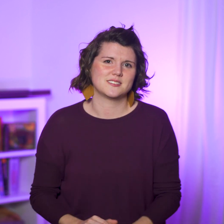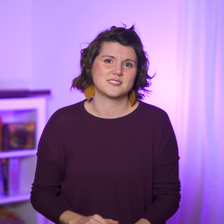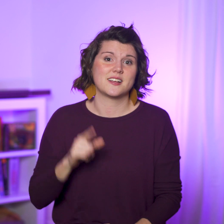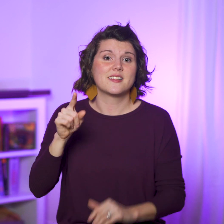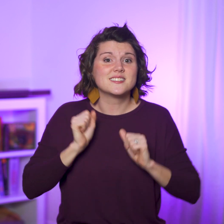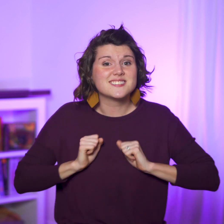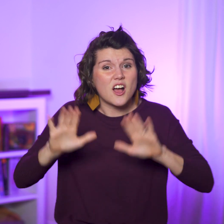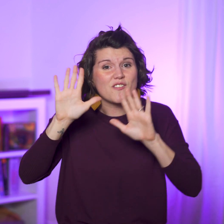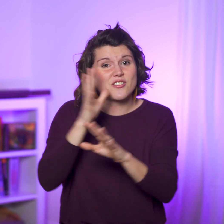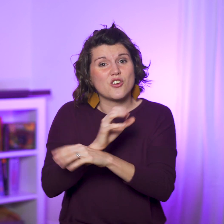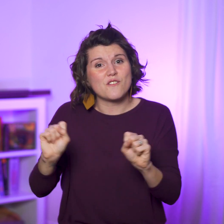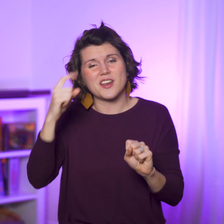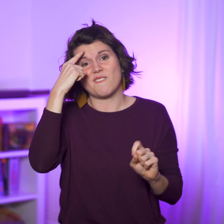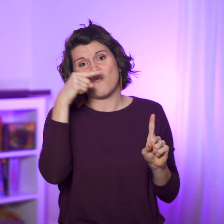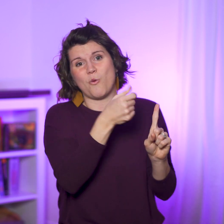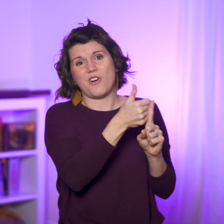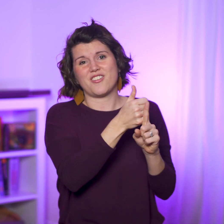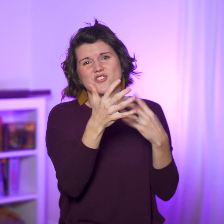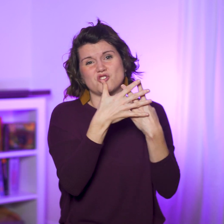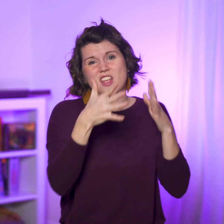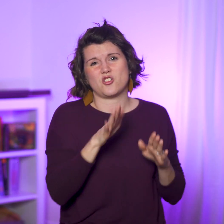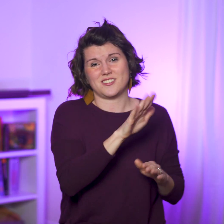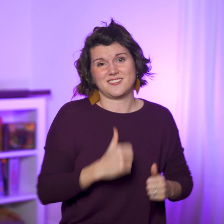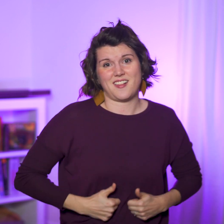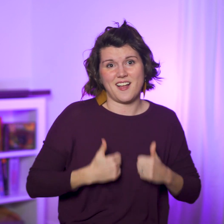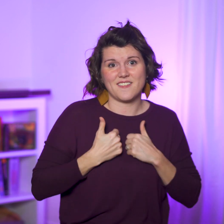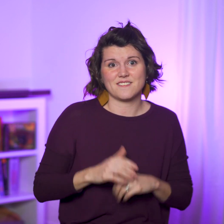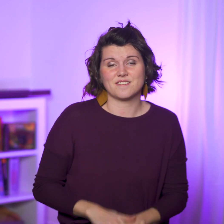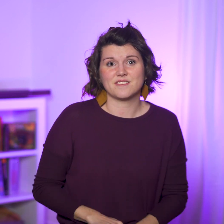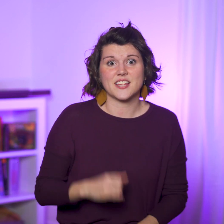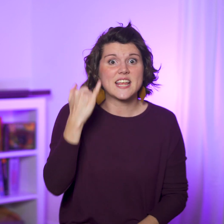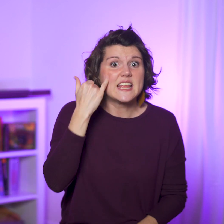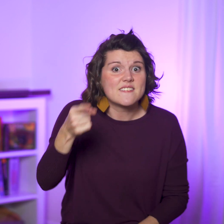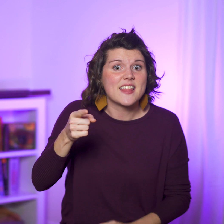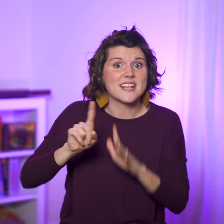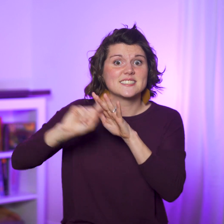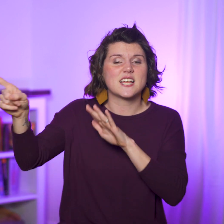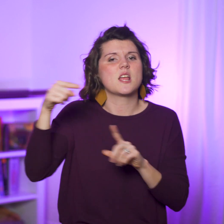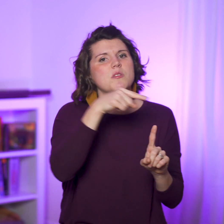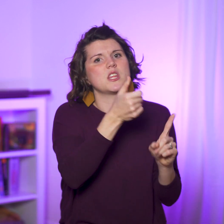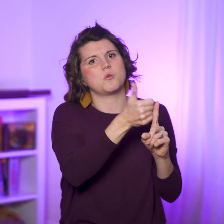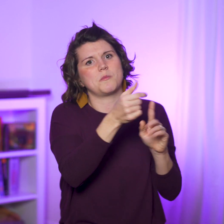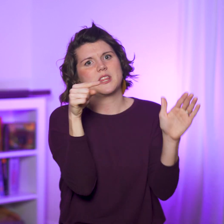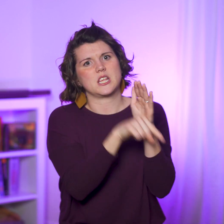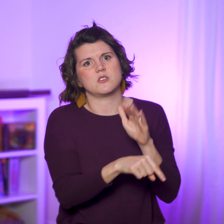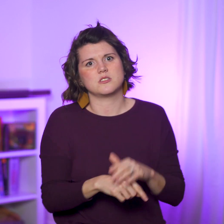They sacrifice their freedom for the jailer’s life; he’d be killed if they disappeared.